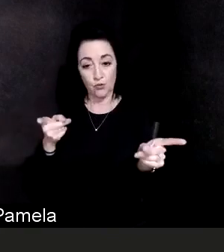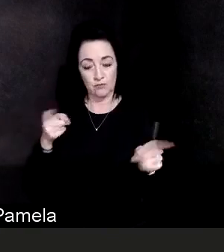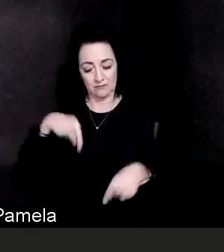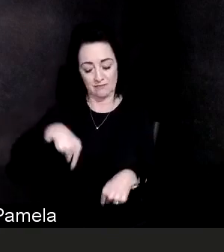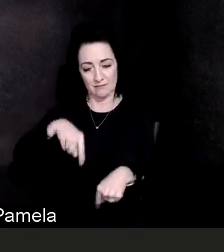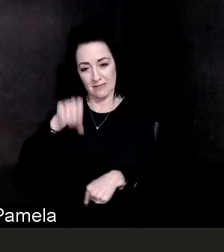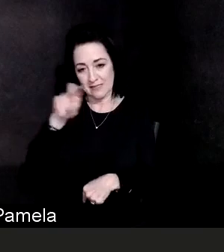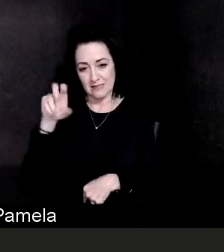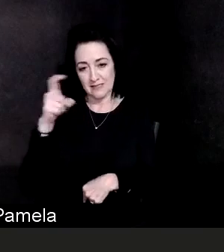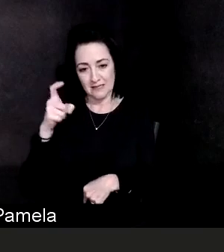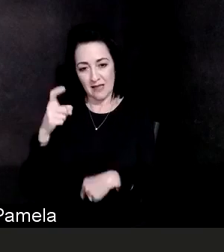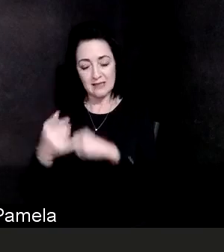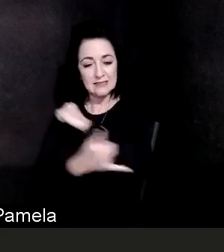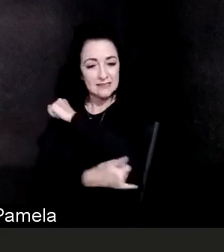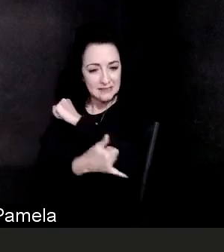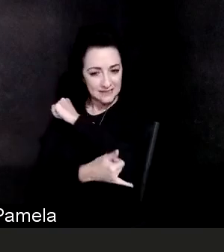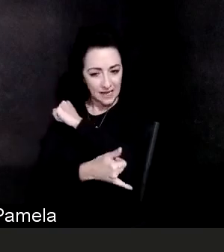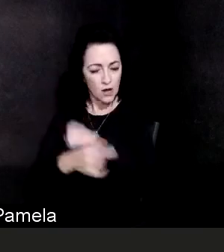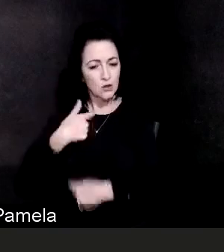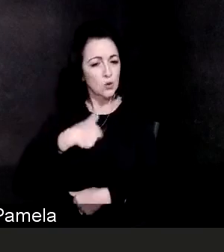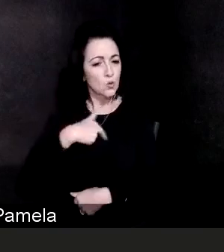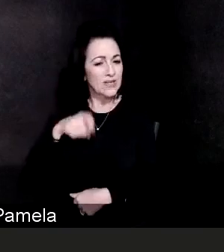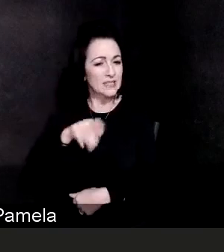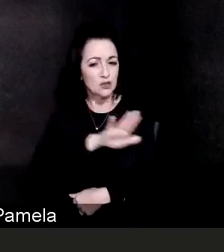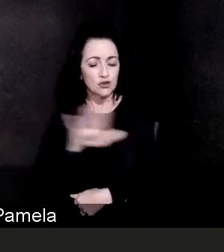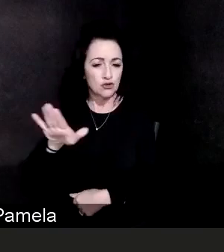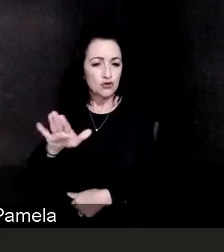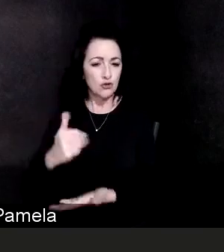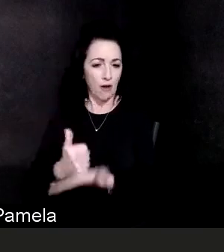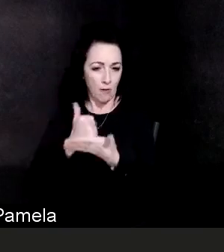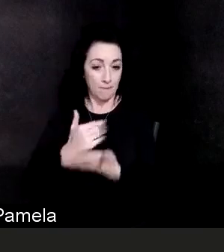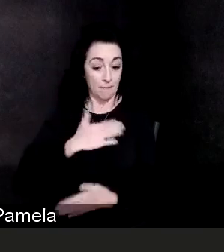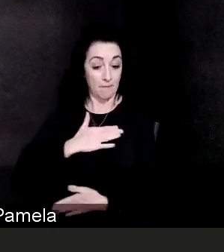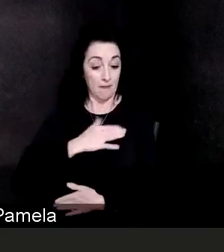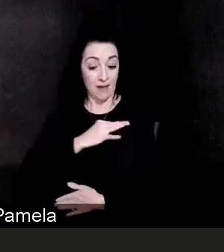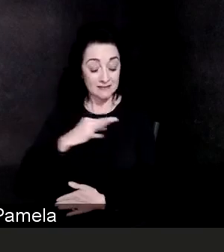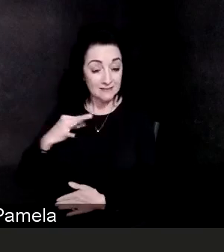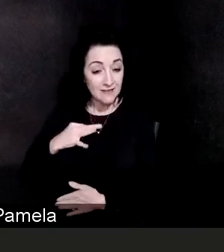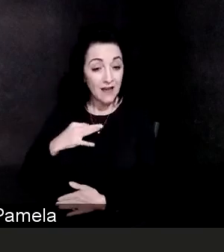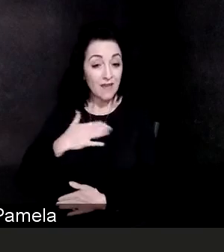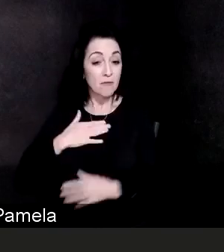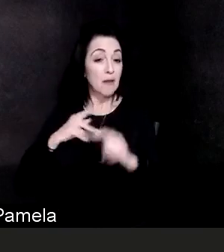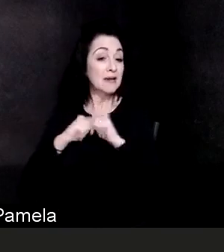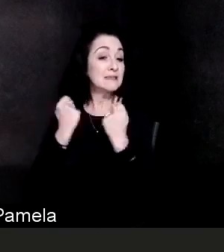My team members, my staff need your help. So, it's time for all of us please